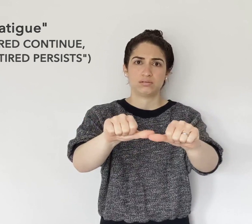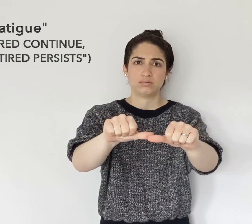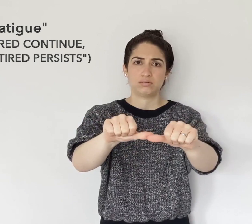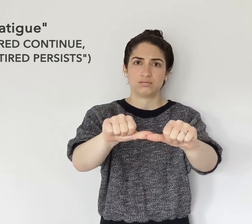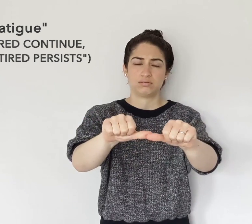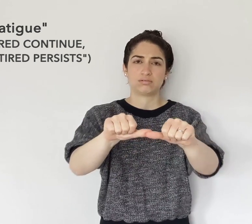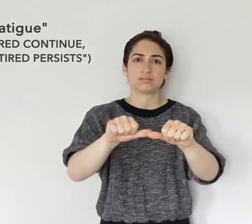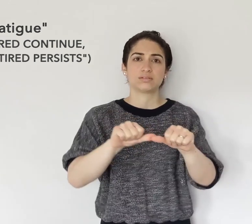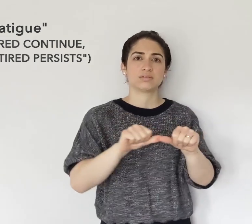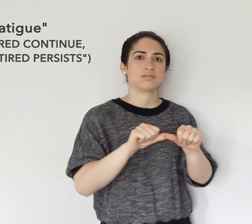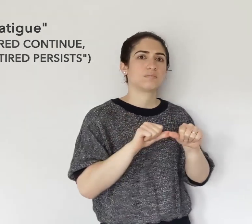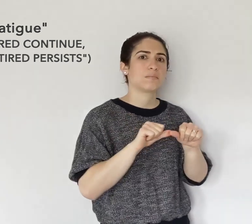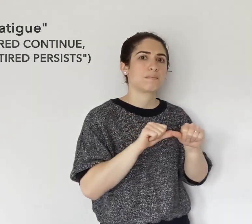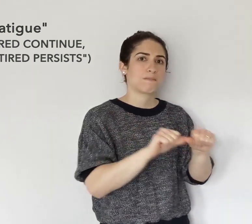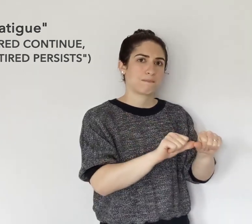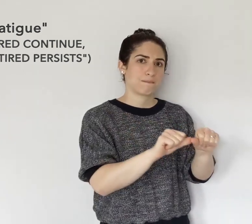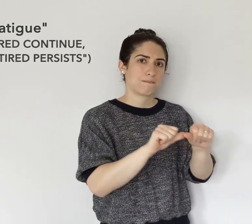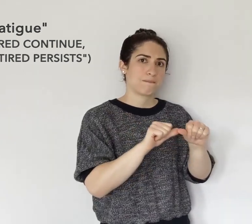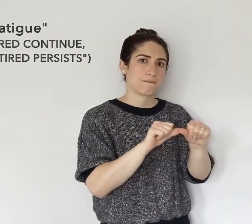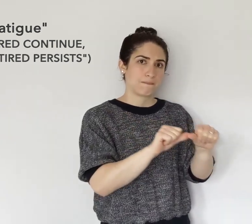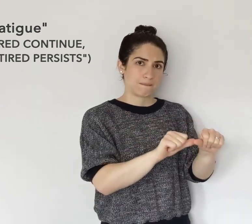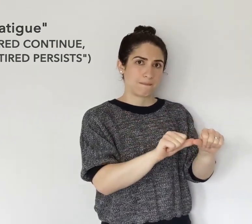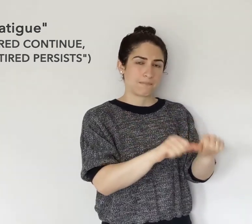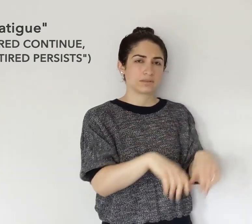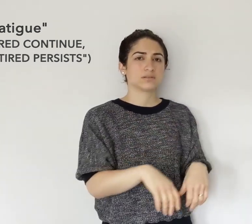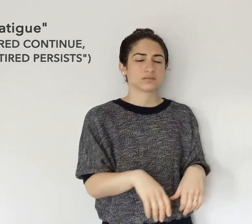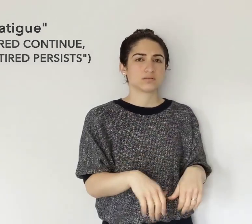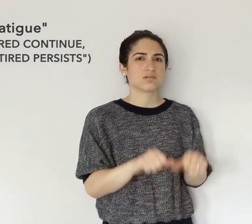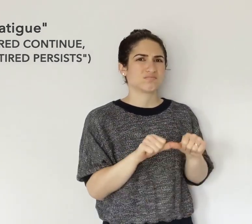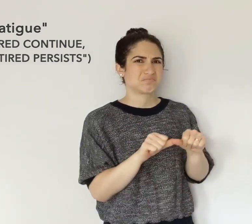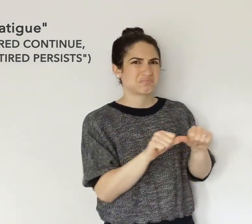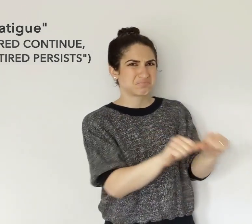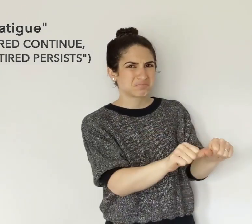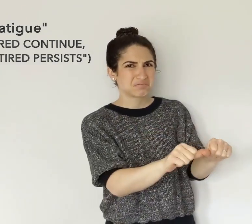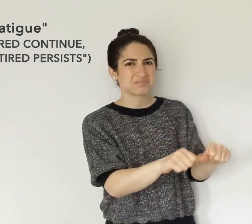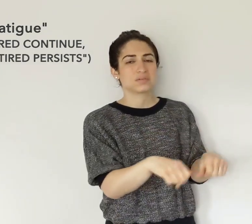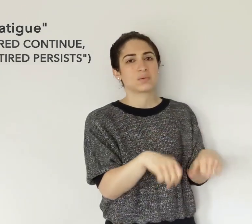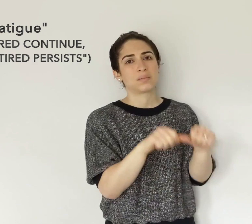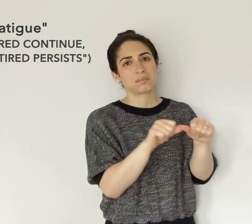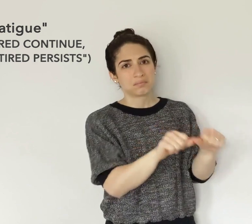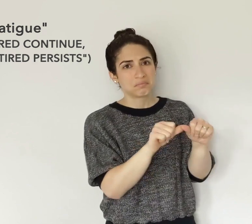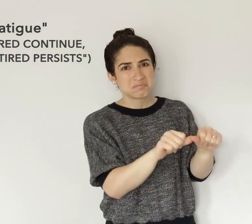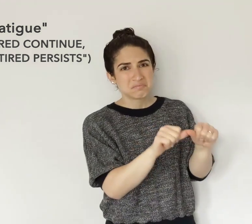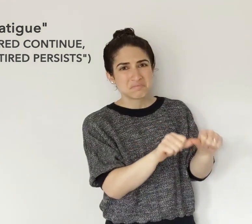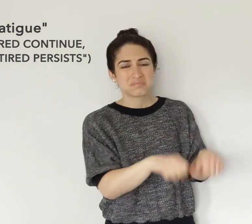And maybe that would be described as "fatigue" -- ongoing fatigue.